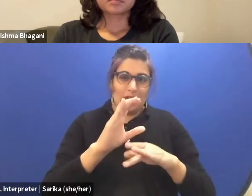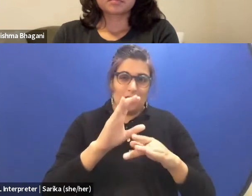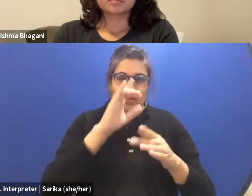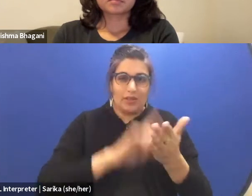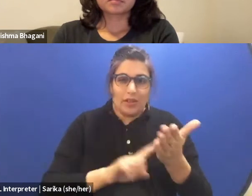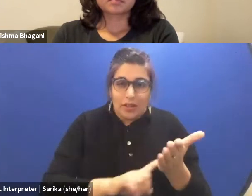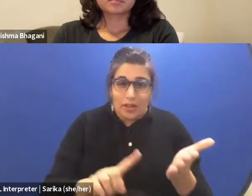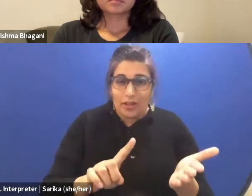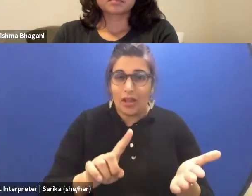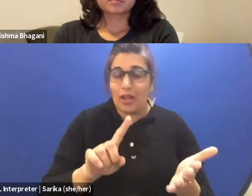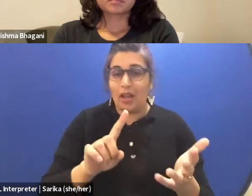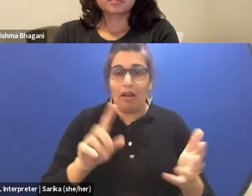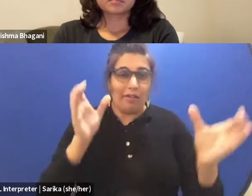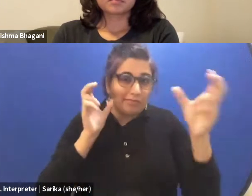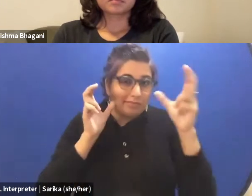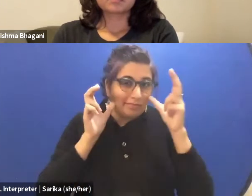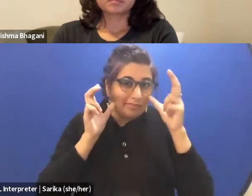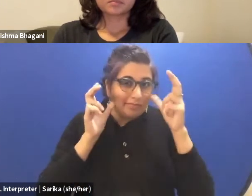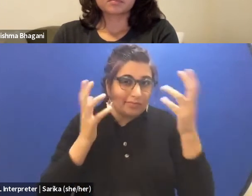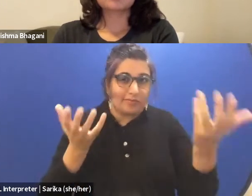in listening to a lot of people around me.